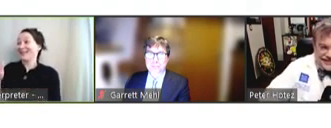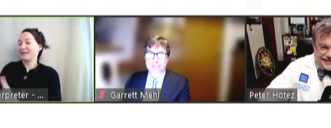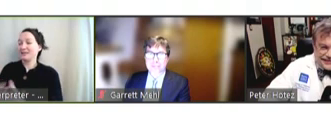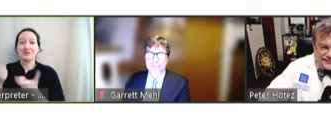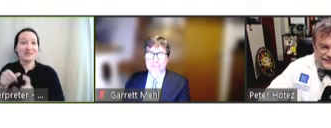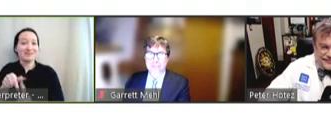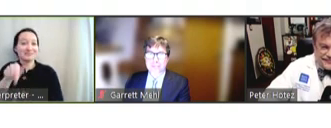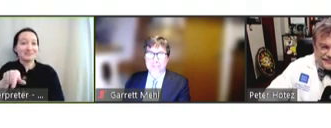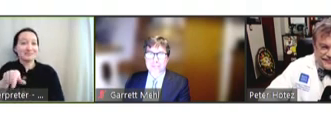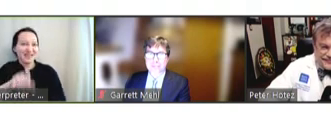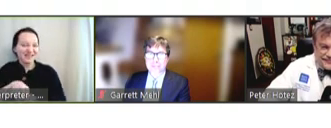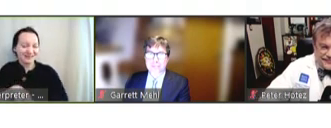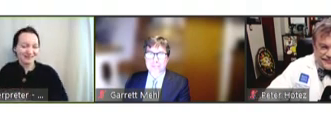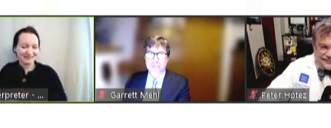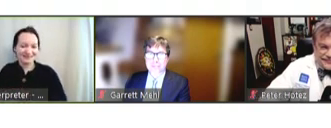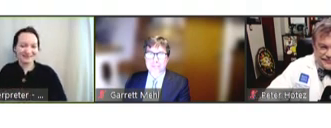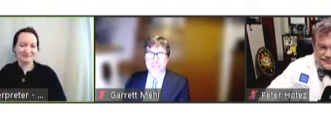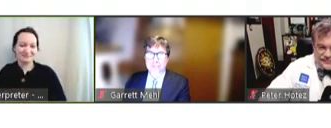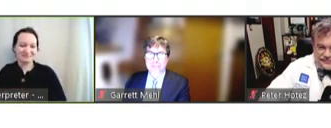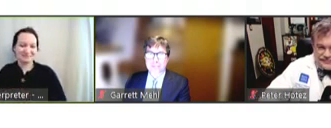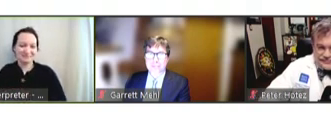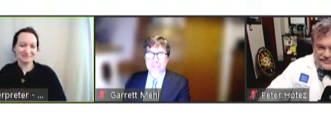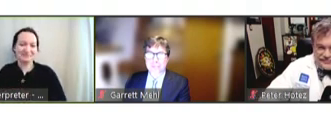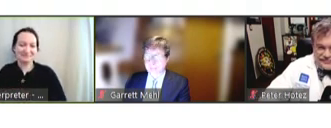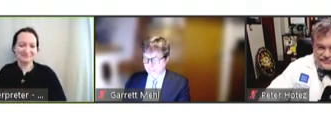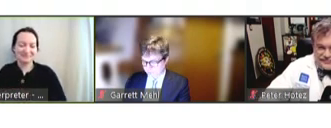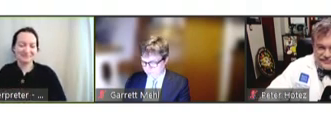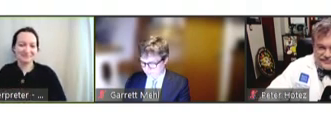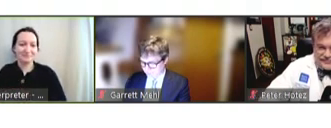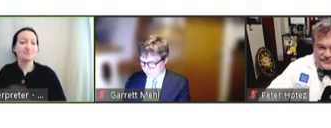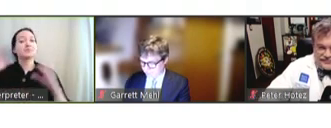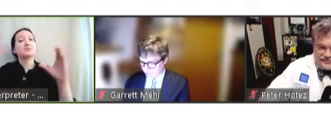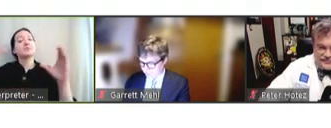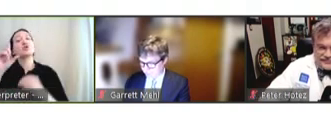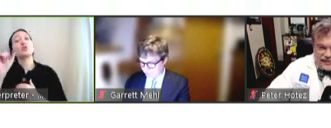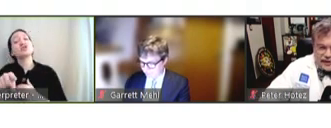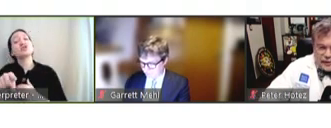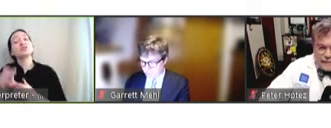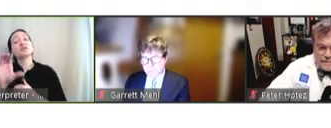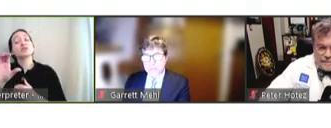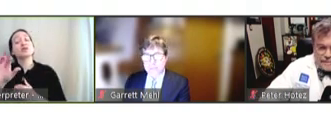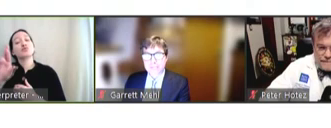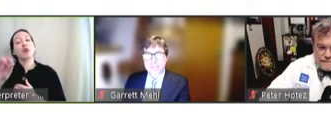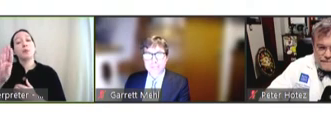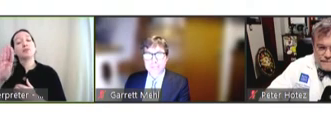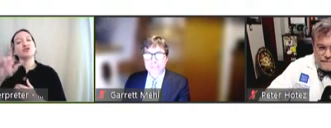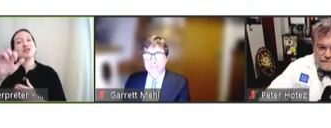Robert Hopkins: Our next question comes from Rob Scheptor [spelled phonetically]. Rob, do you want to ask your question?